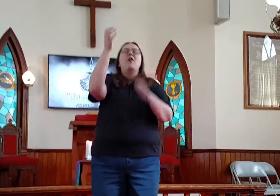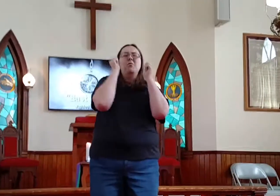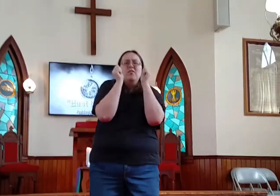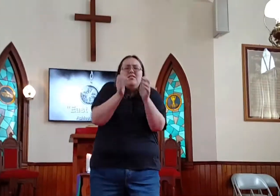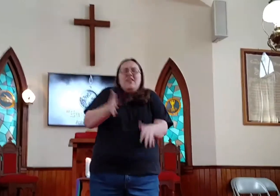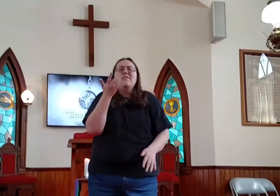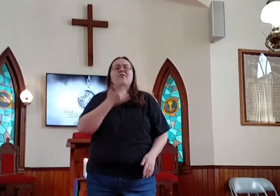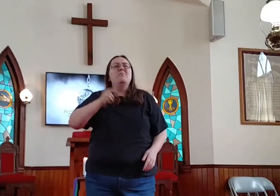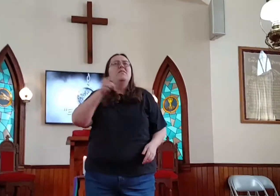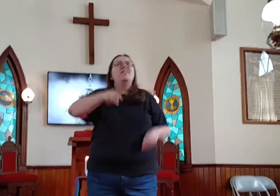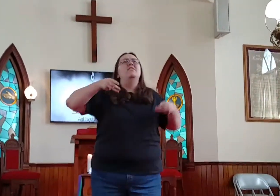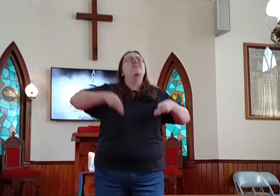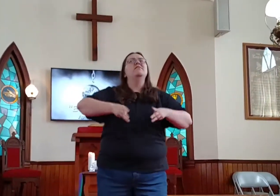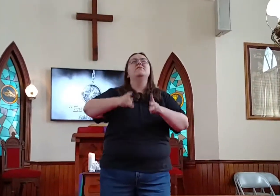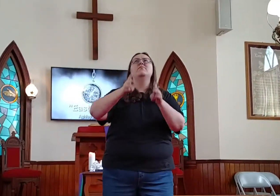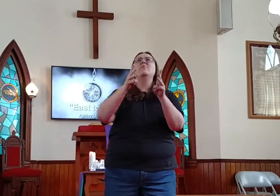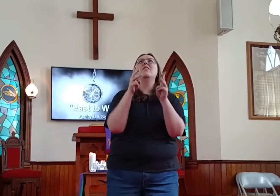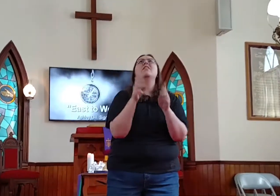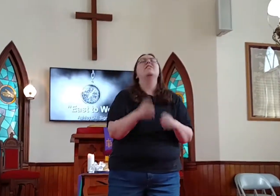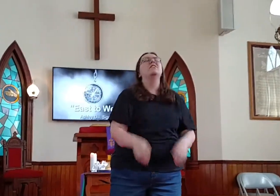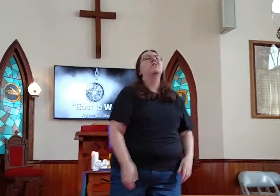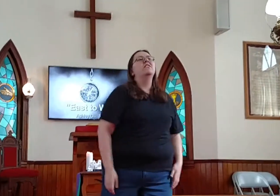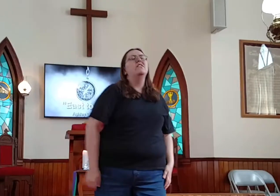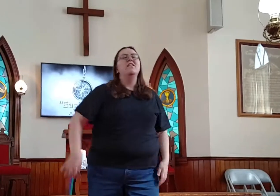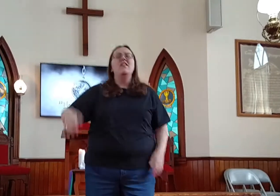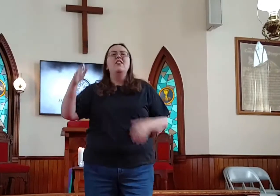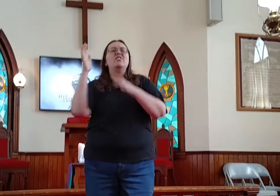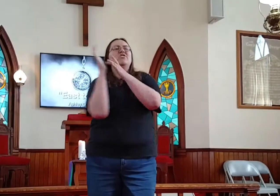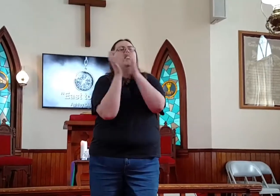From you leaving me this way